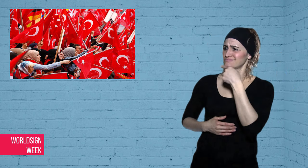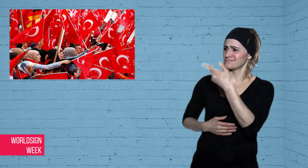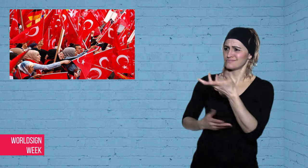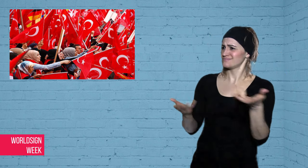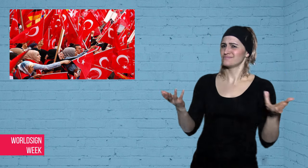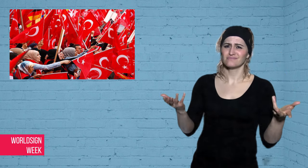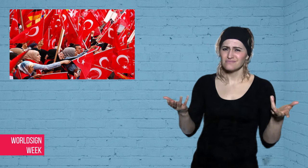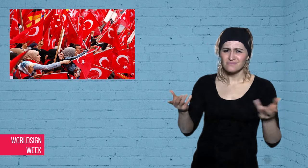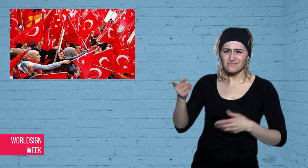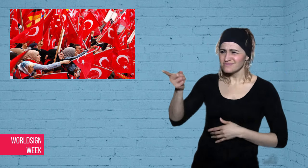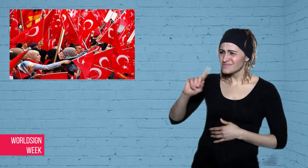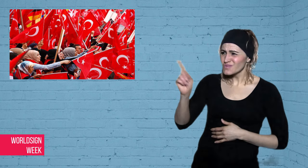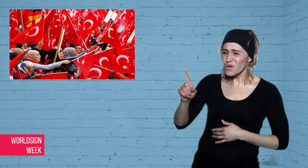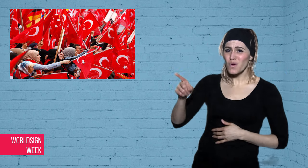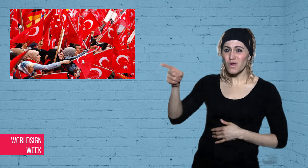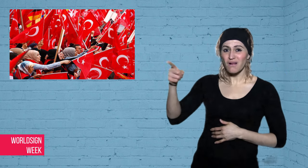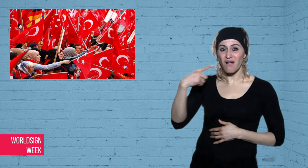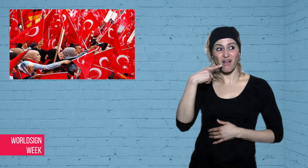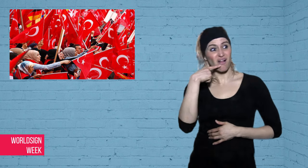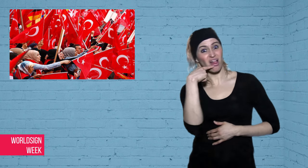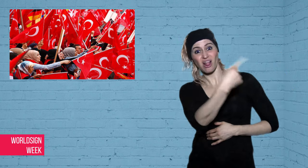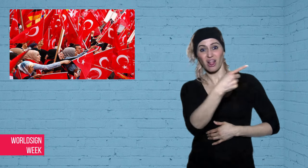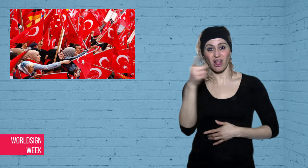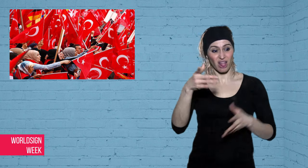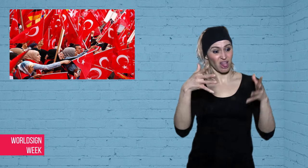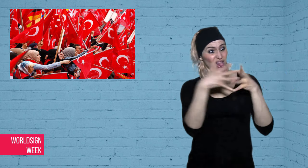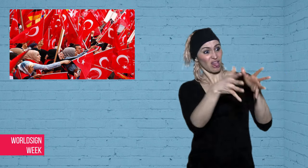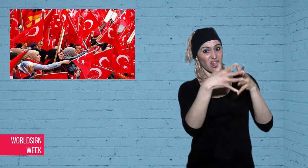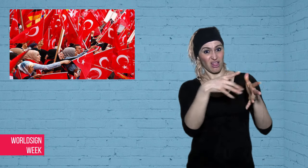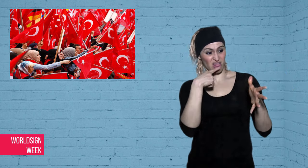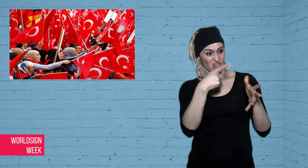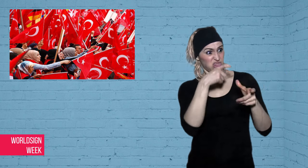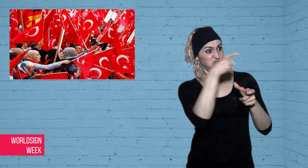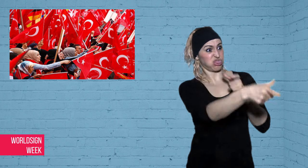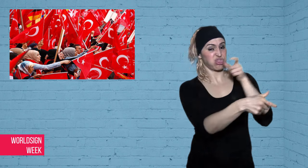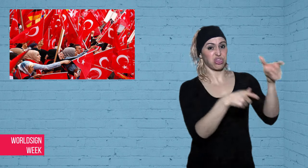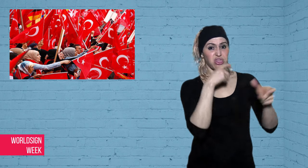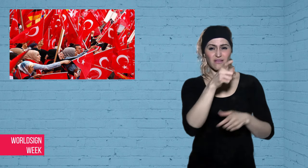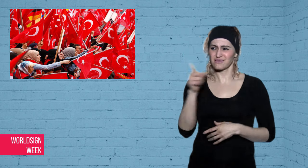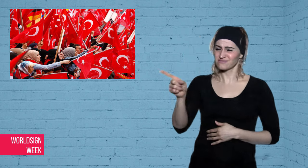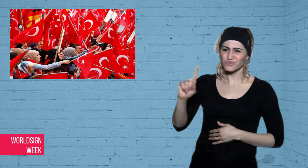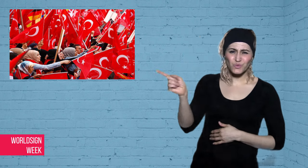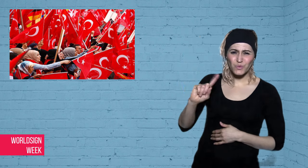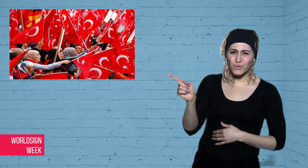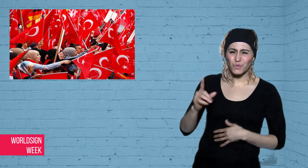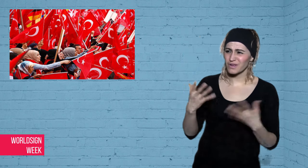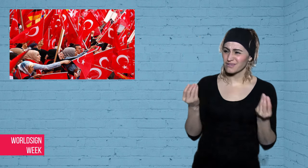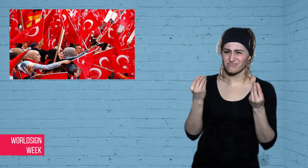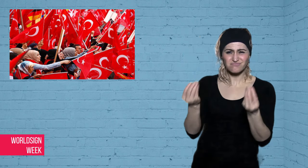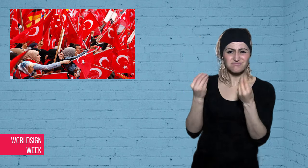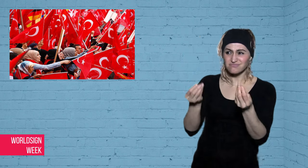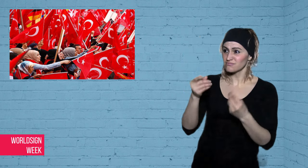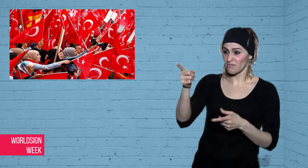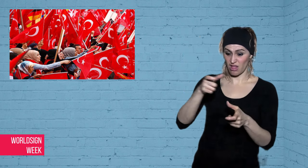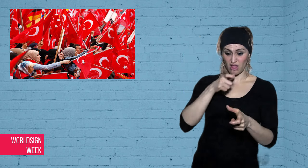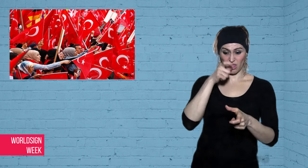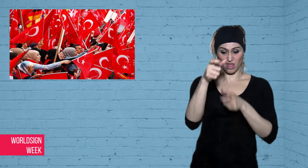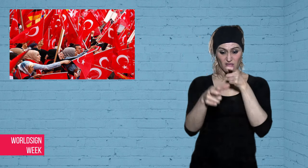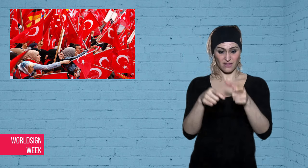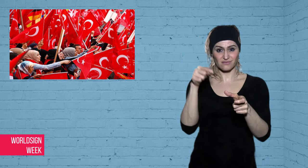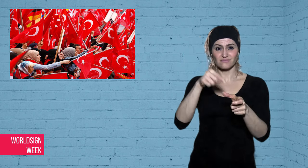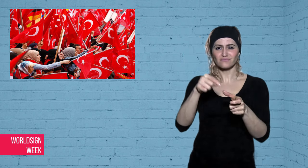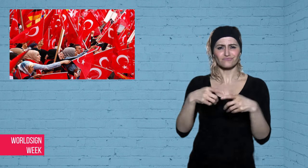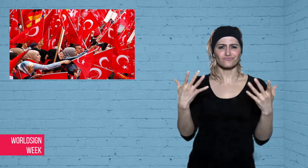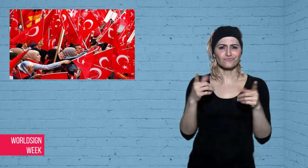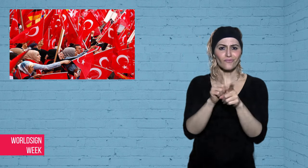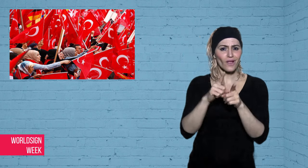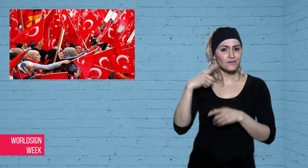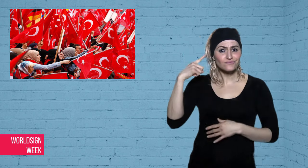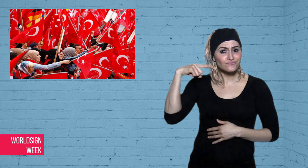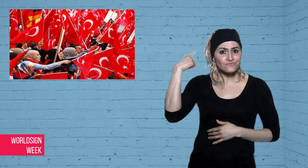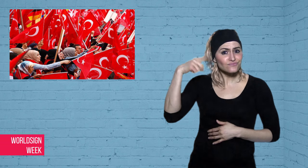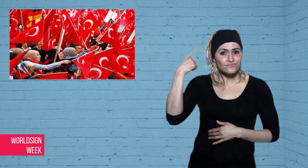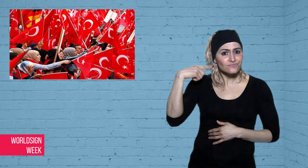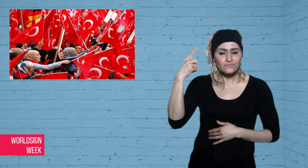outlandish”, and the Chancellor, Angela